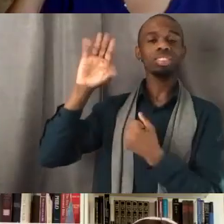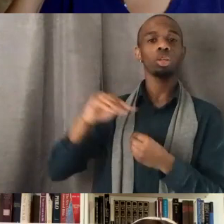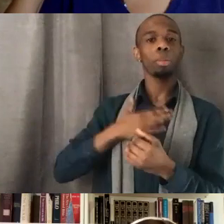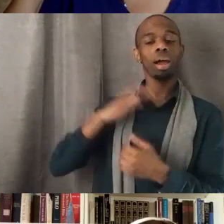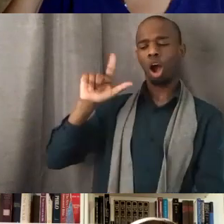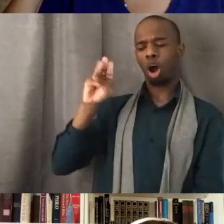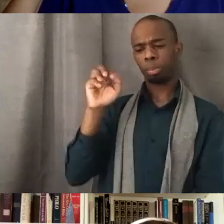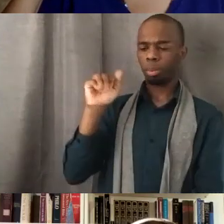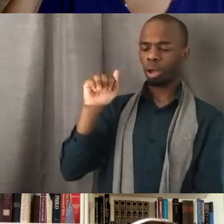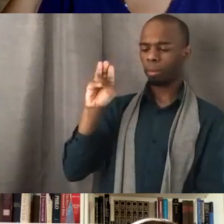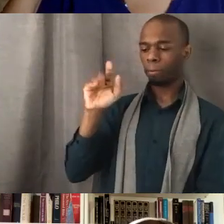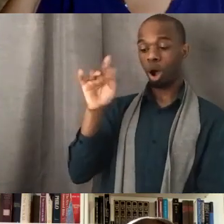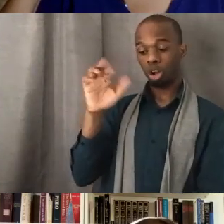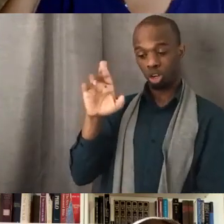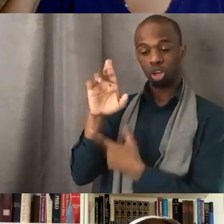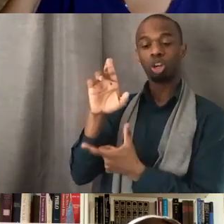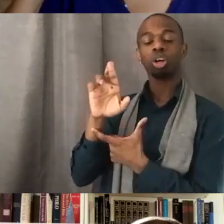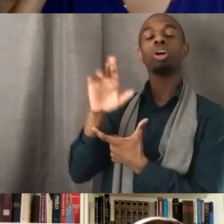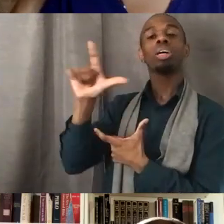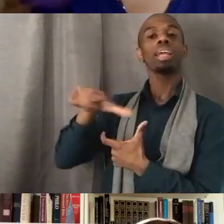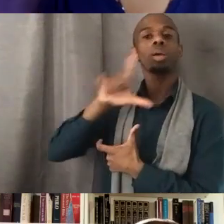their commencement activities this Friday